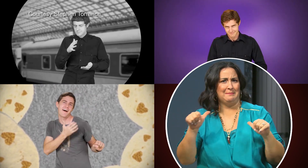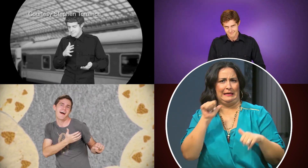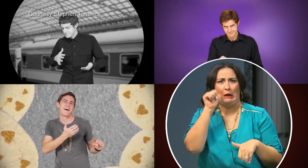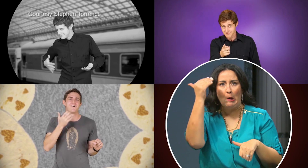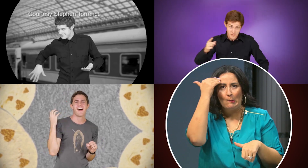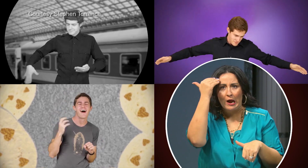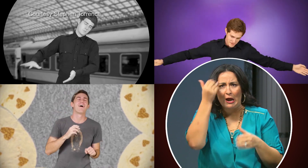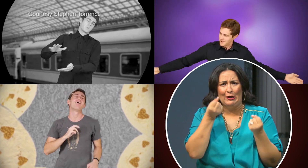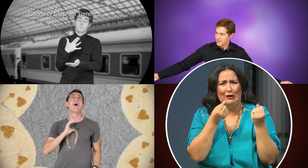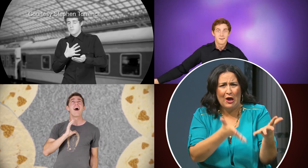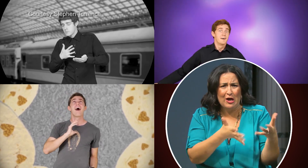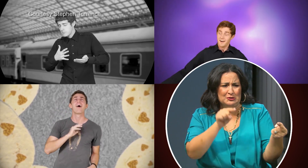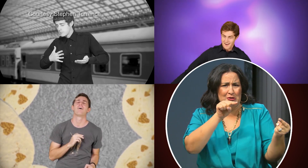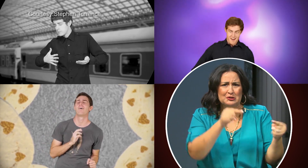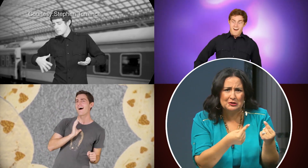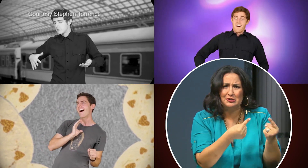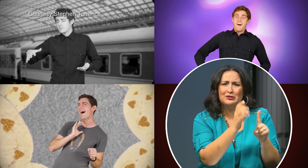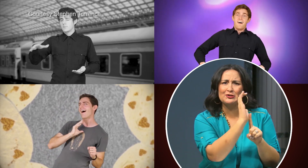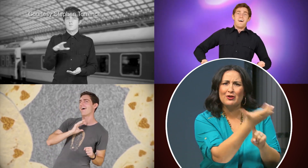harming a culture in the process.